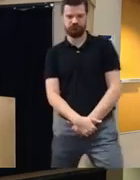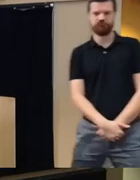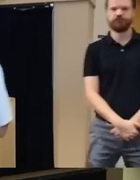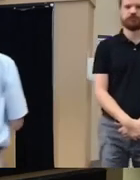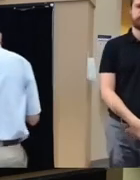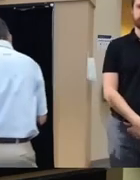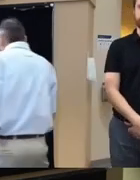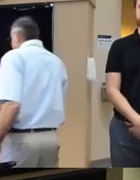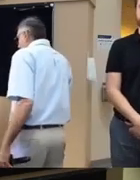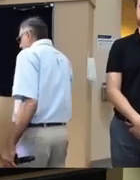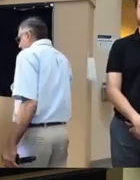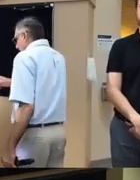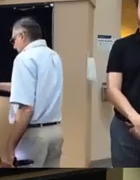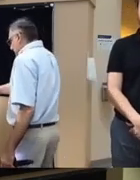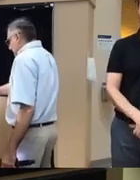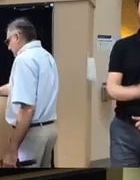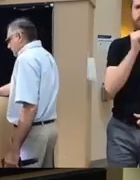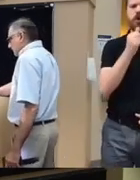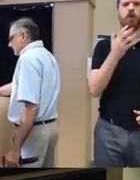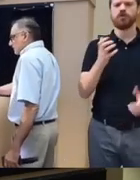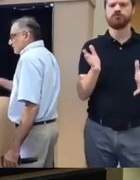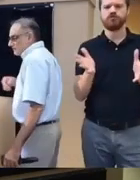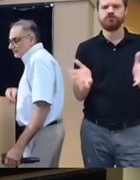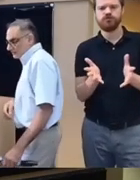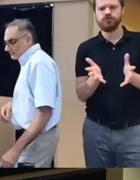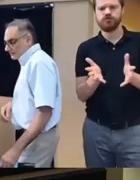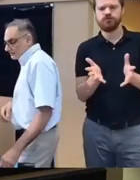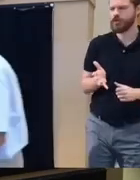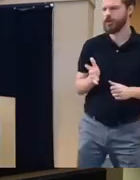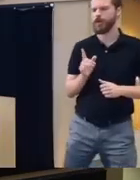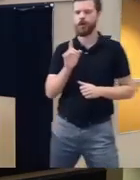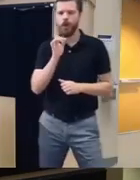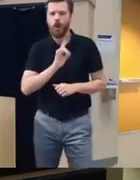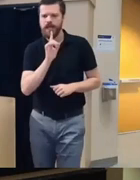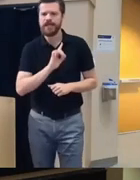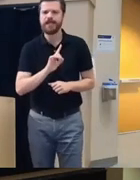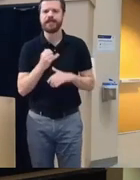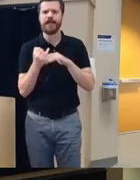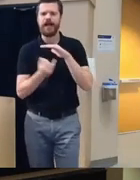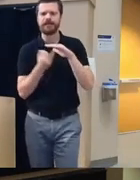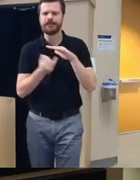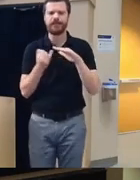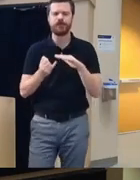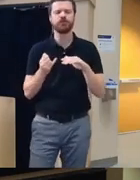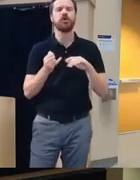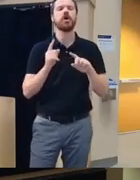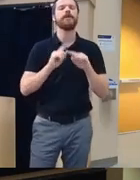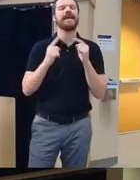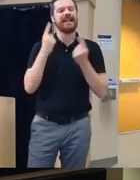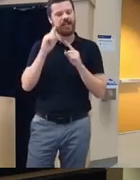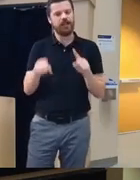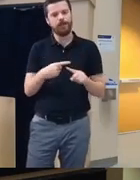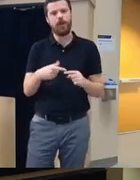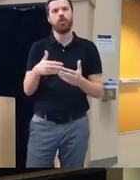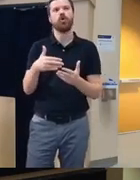but I think you know with the therapy content even thinking about social anxieties you can